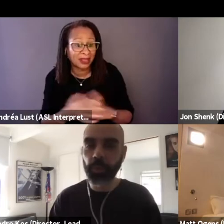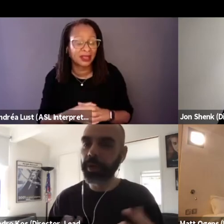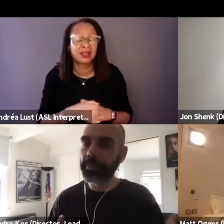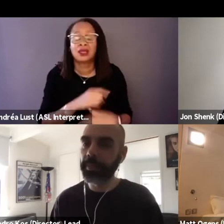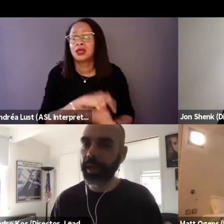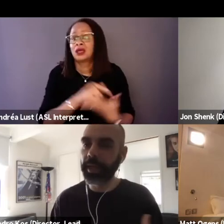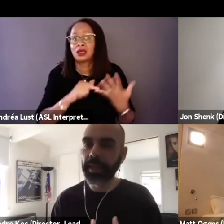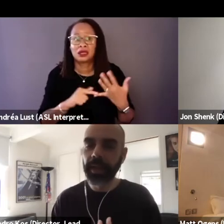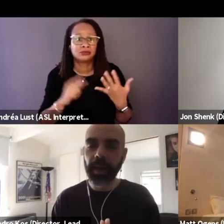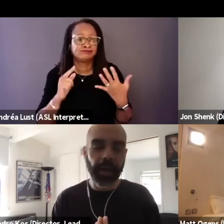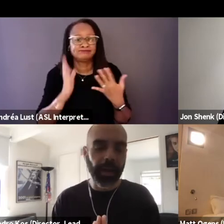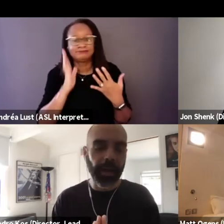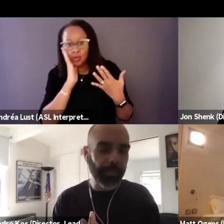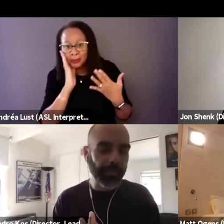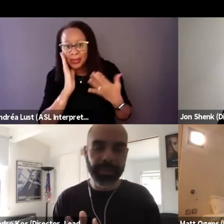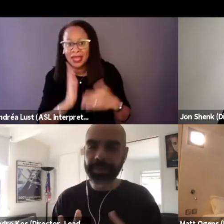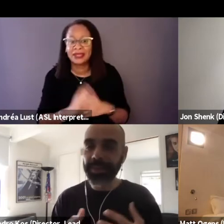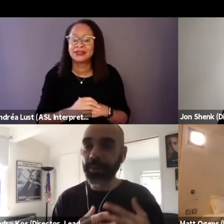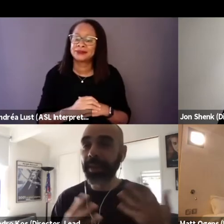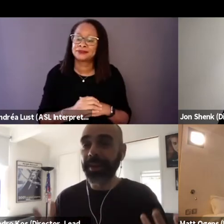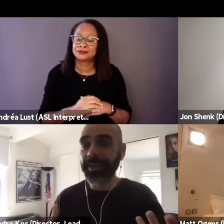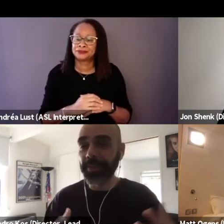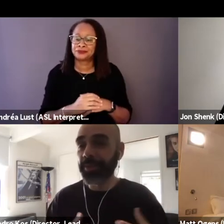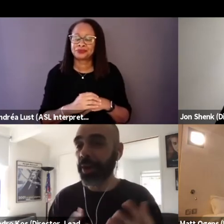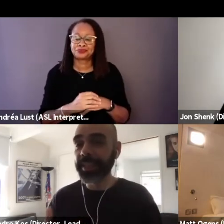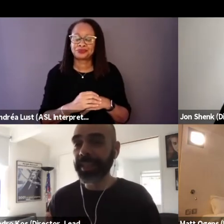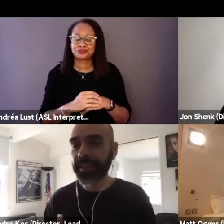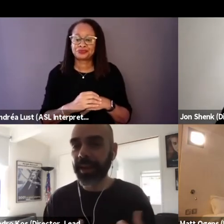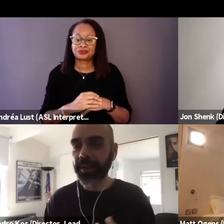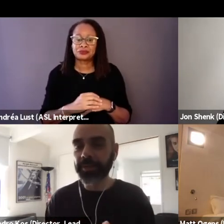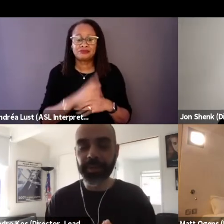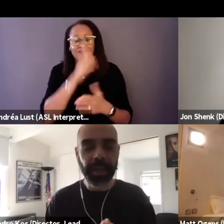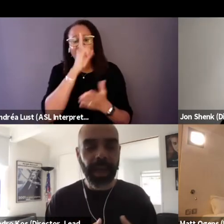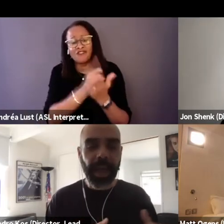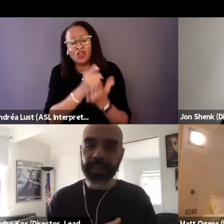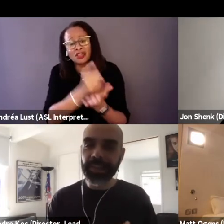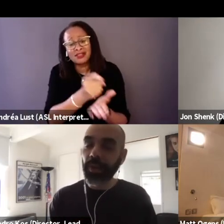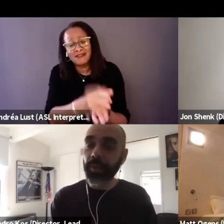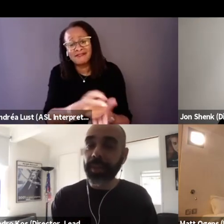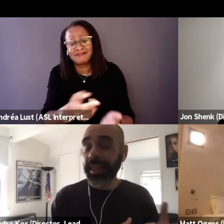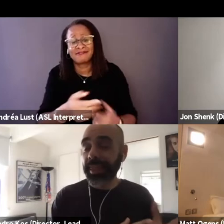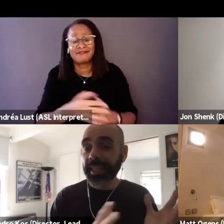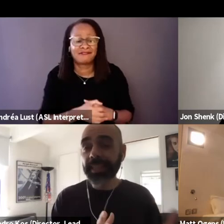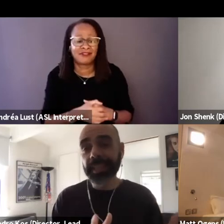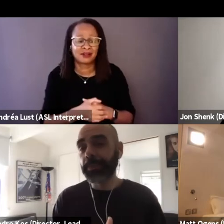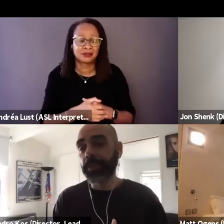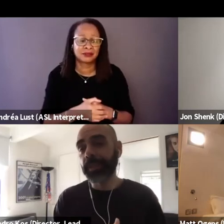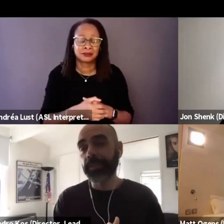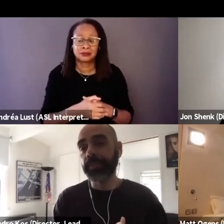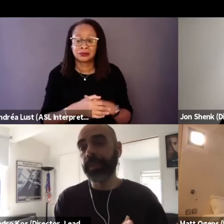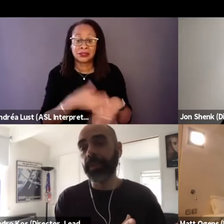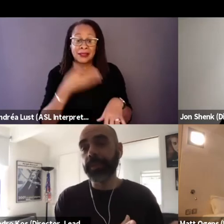going to bed, falling in love. And so the best experience of the film,